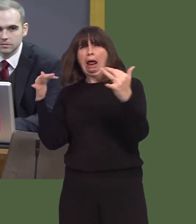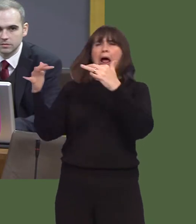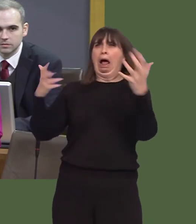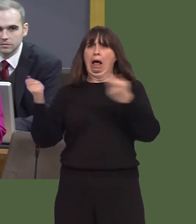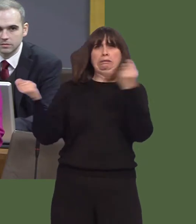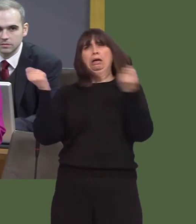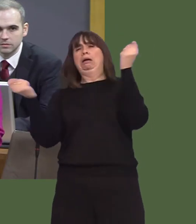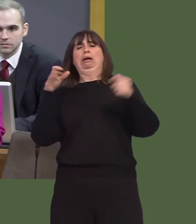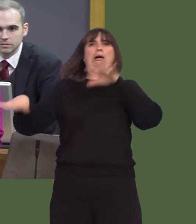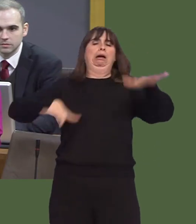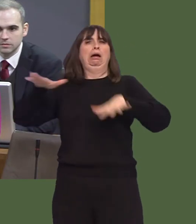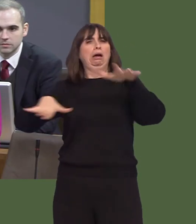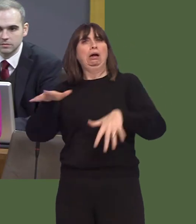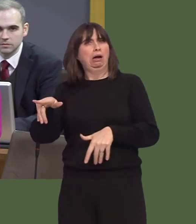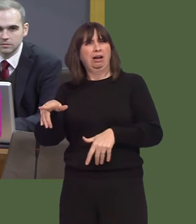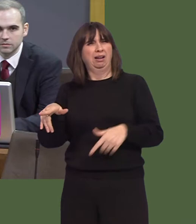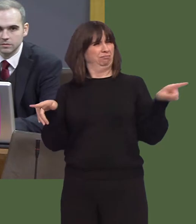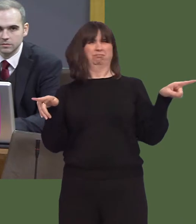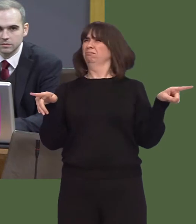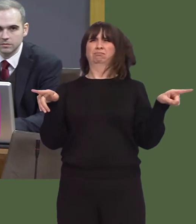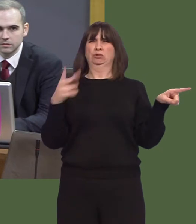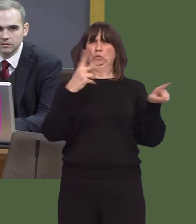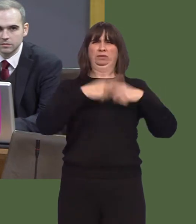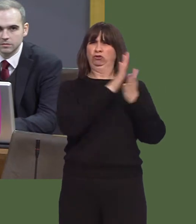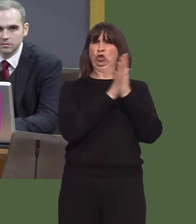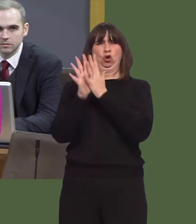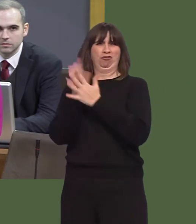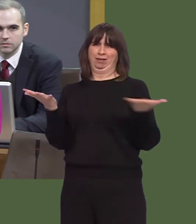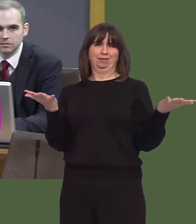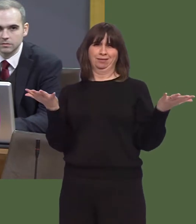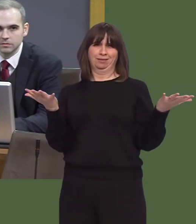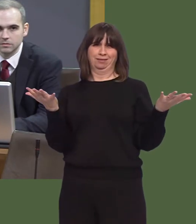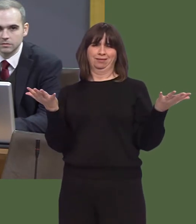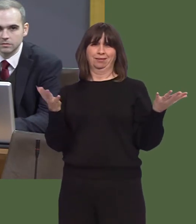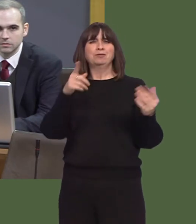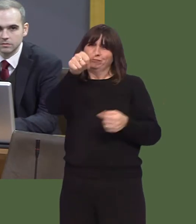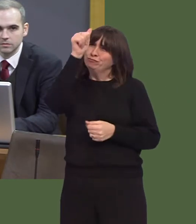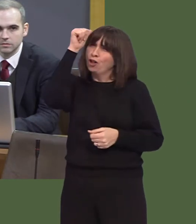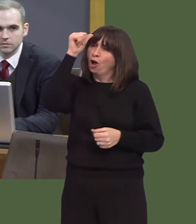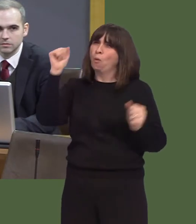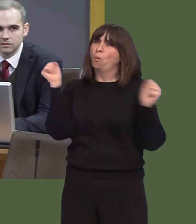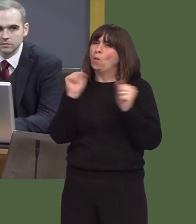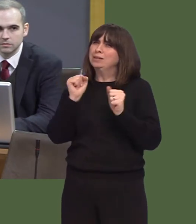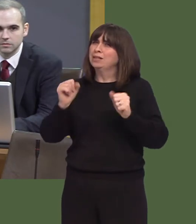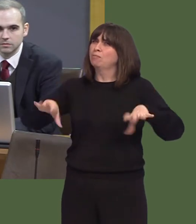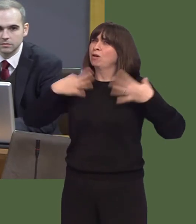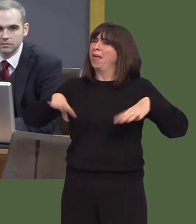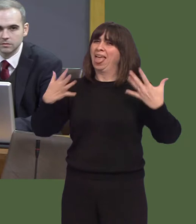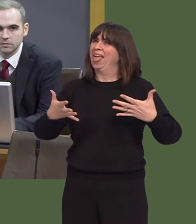Both of those stories can't be true, and I think that you know that winter preparations have not been good enough.